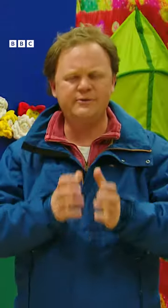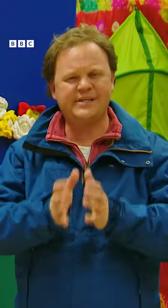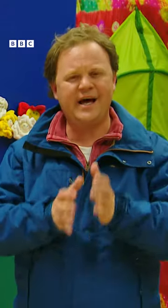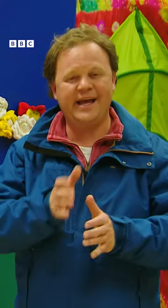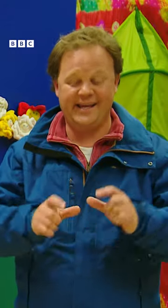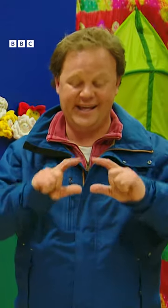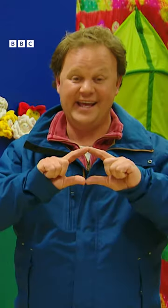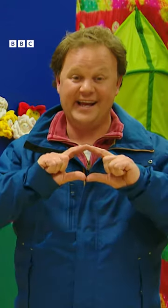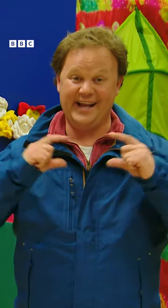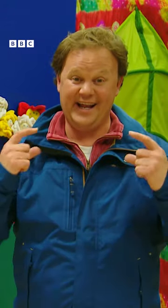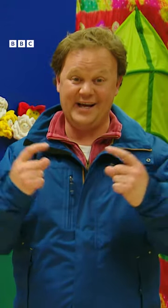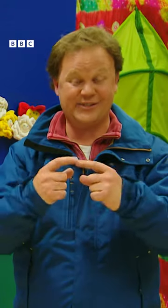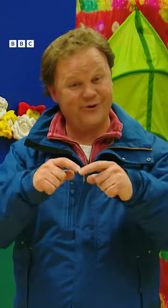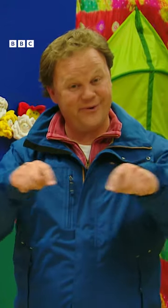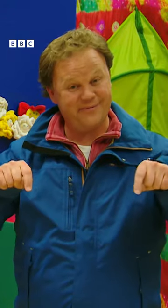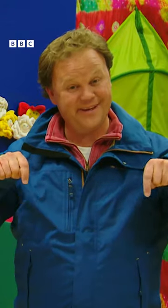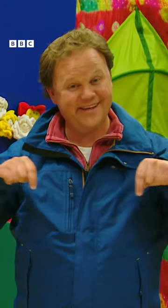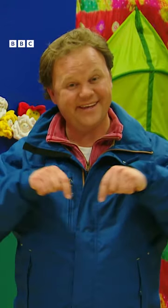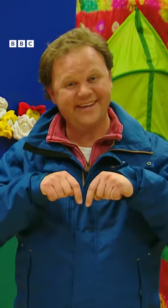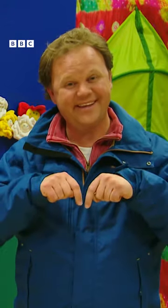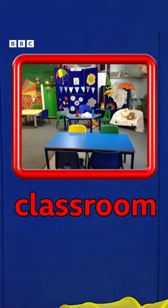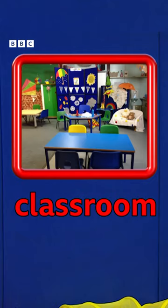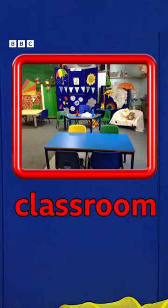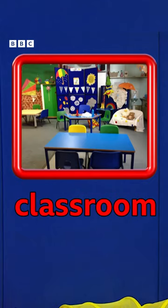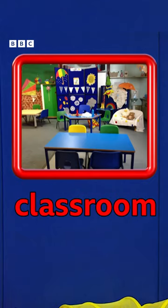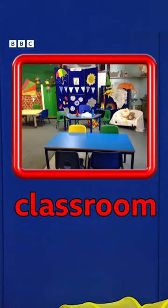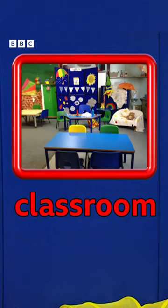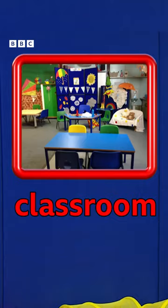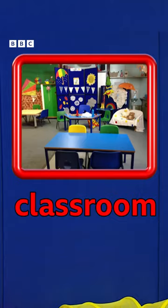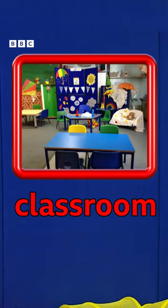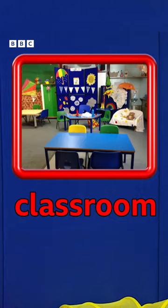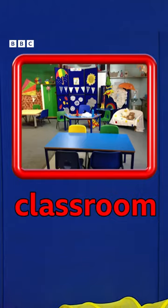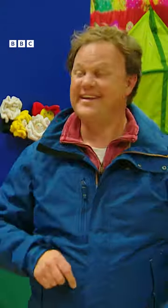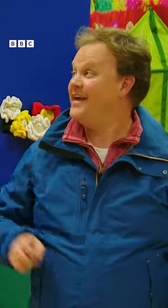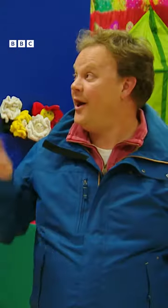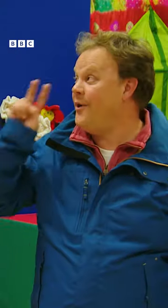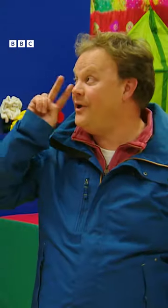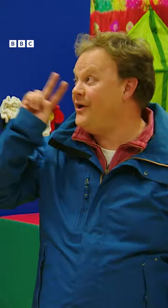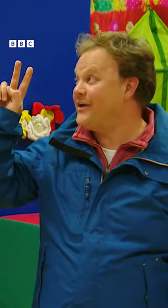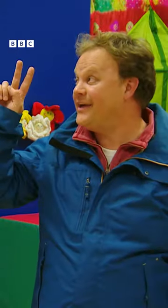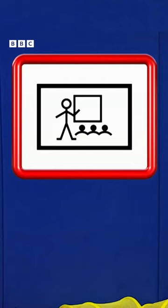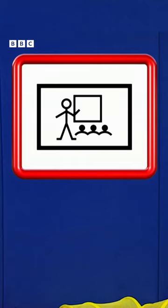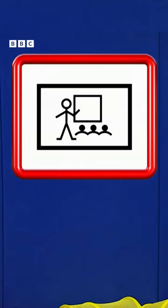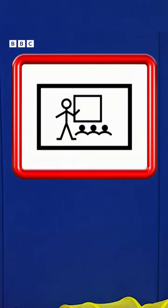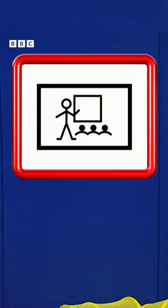you sign classroom classroom ah look